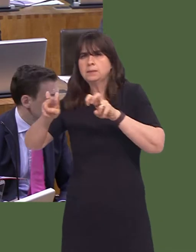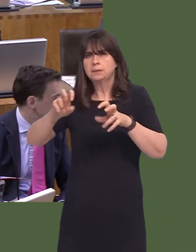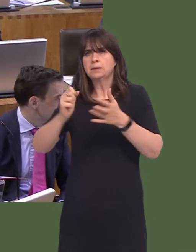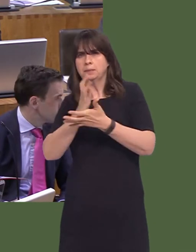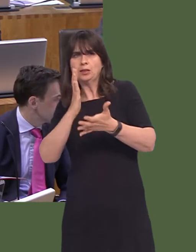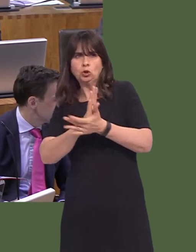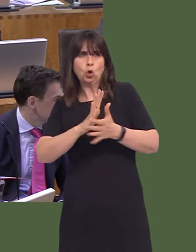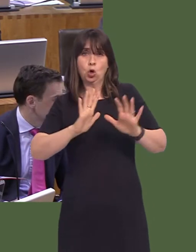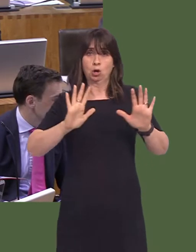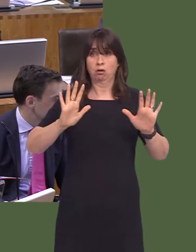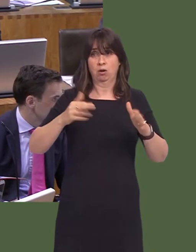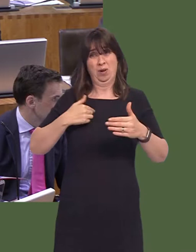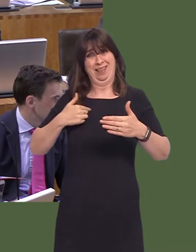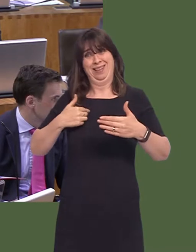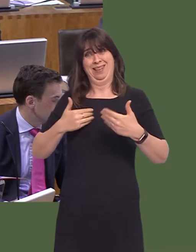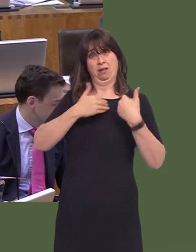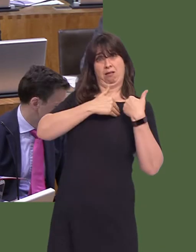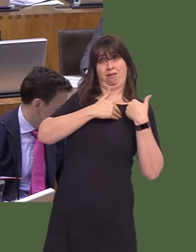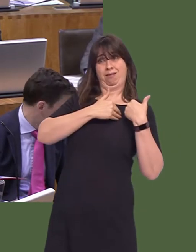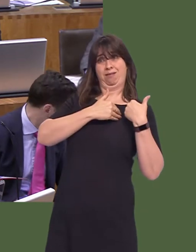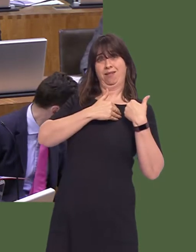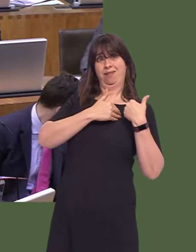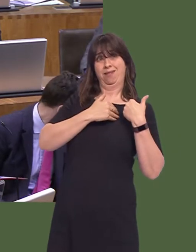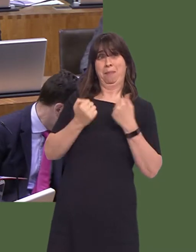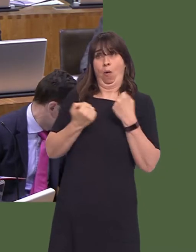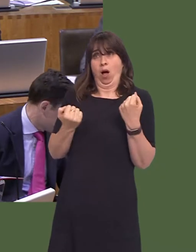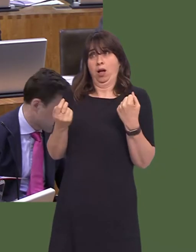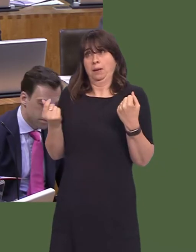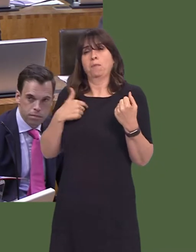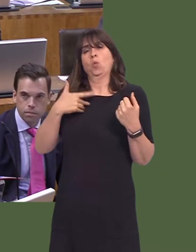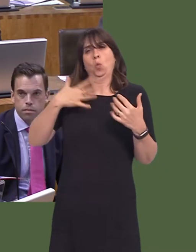we can go in terms of the powers that we have, we truly make Wales a fair work nation.